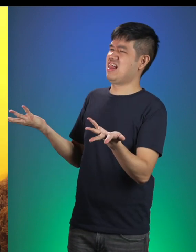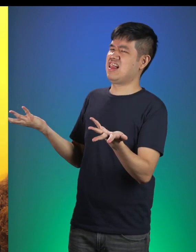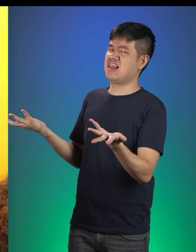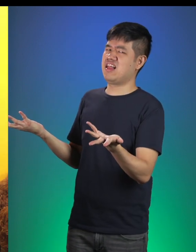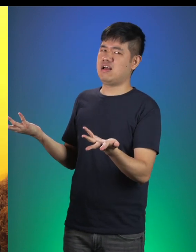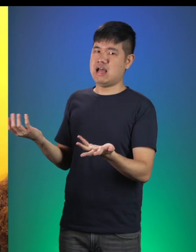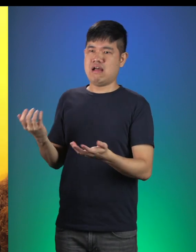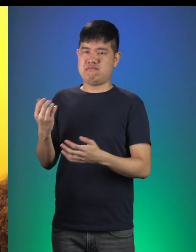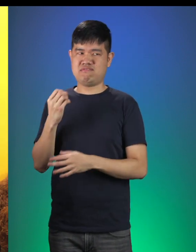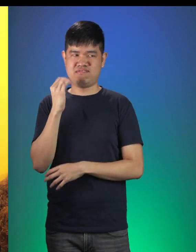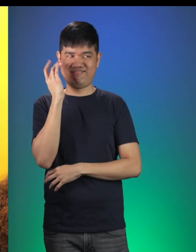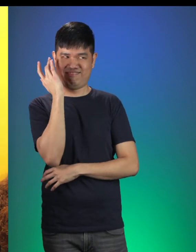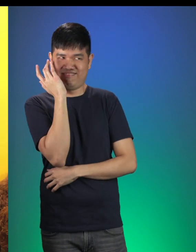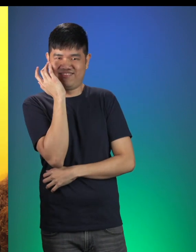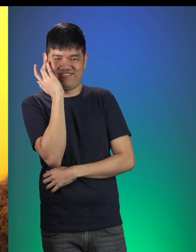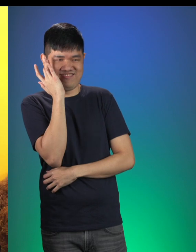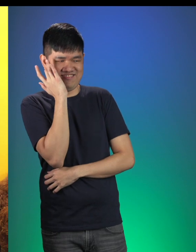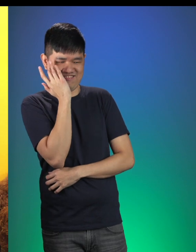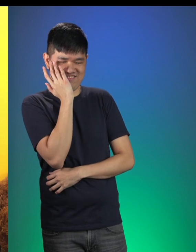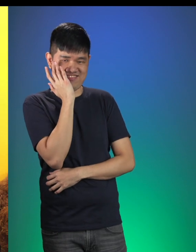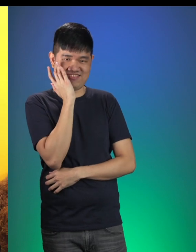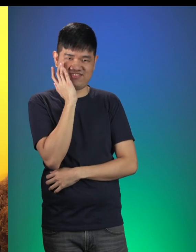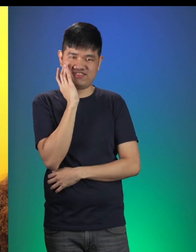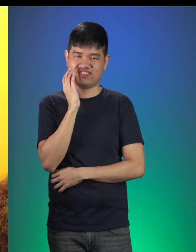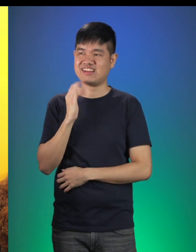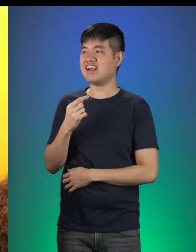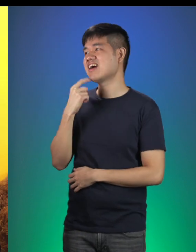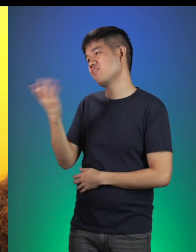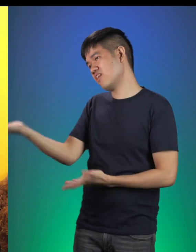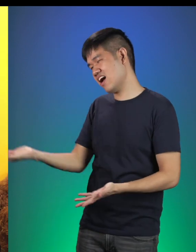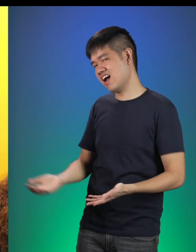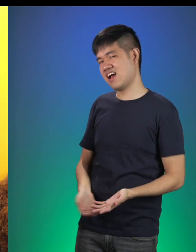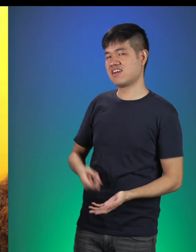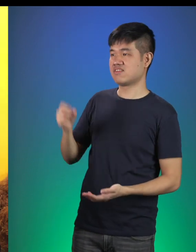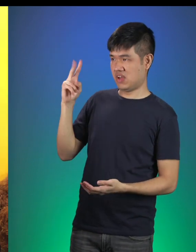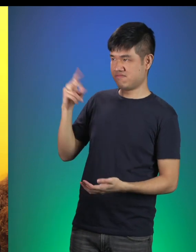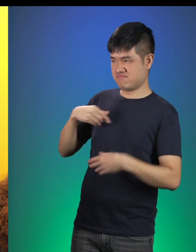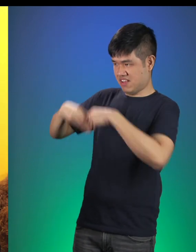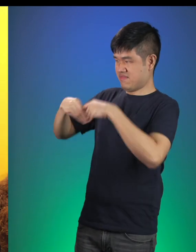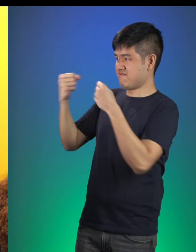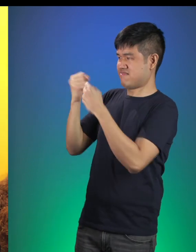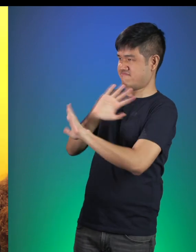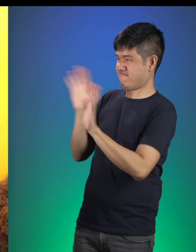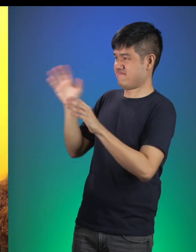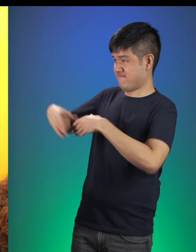BB Wolf: I don’t know. Little Red: See, I tell you what! Let’s call a truce.